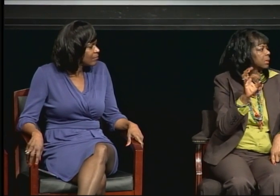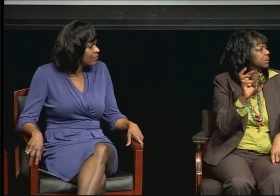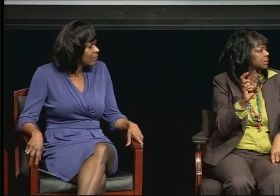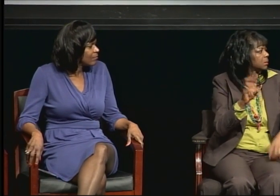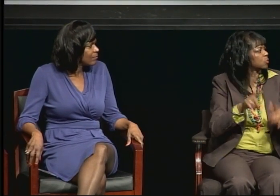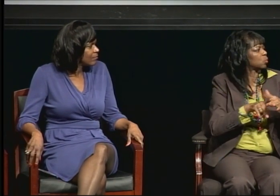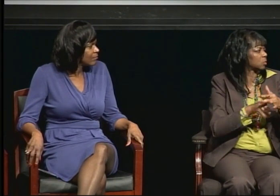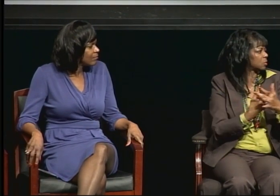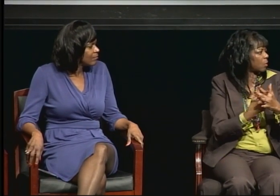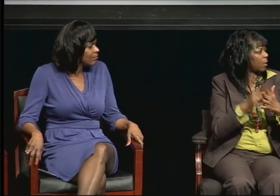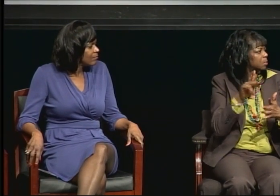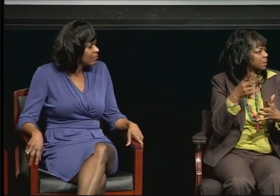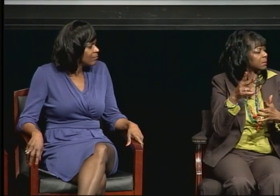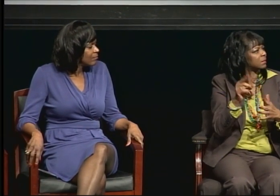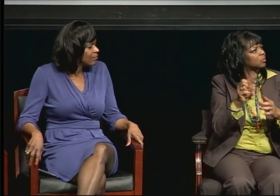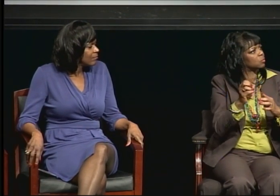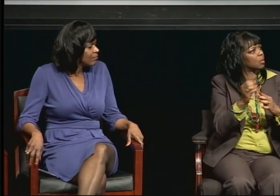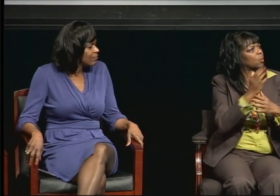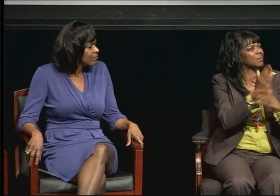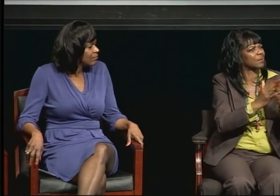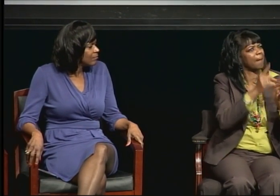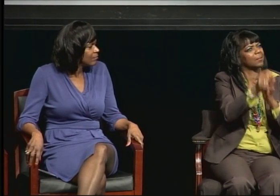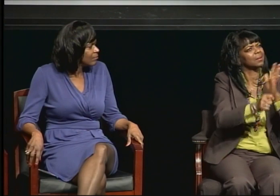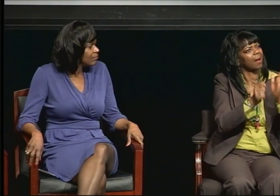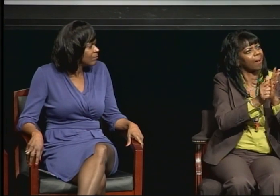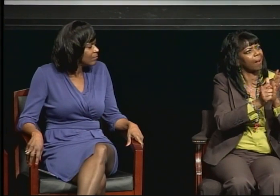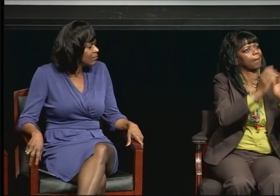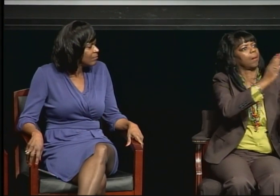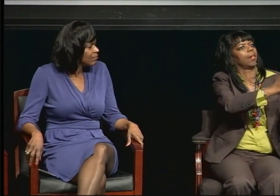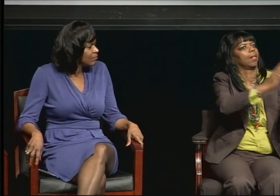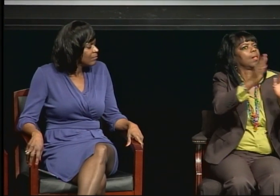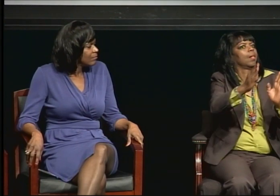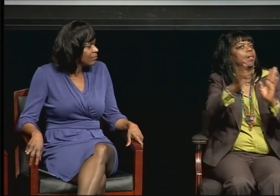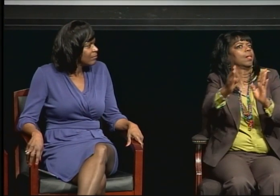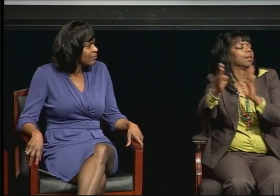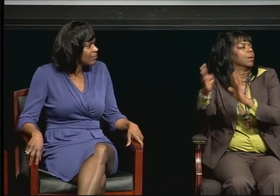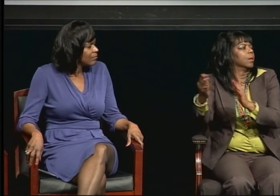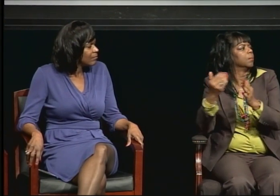So I had a lot of time between my master's and my PhD.